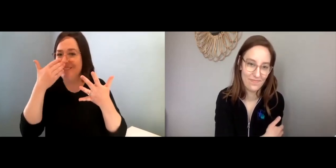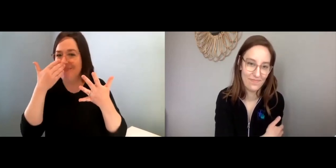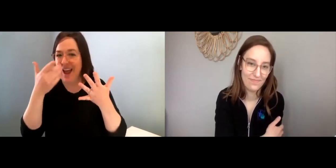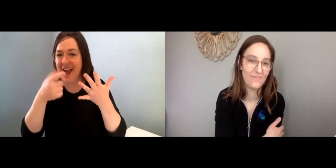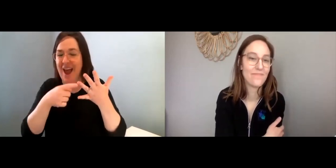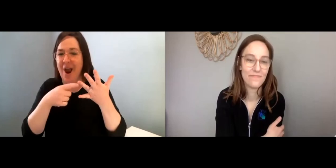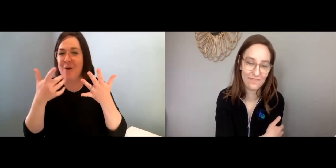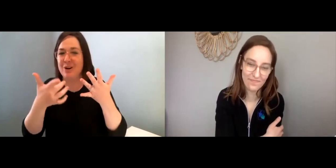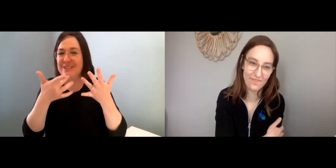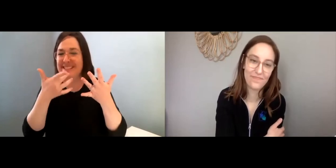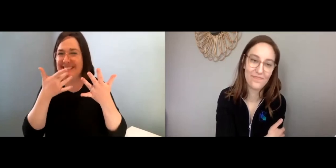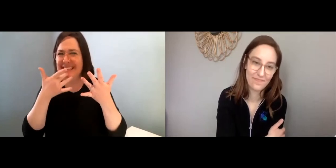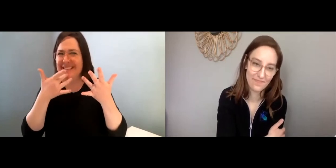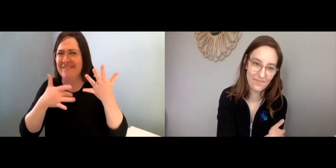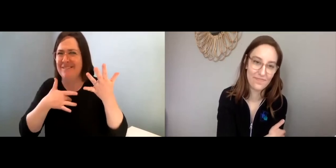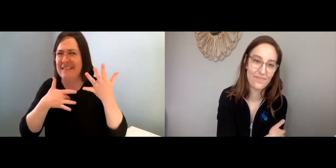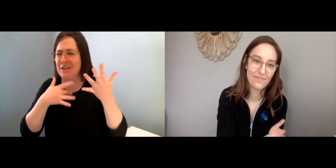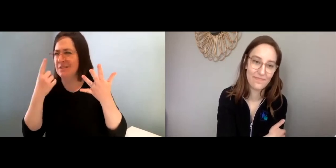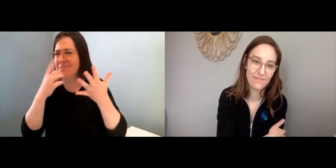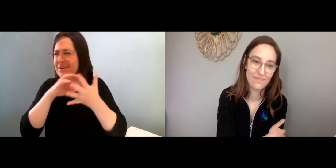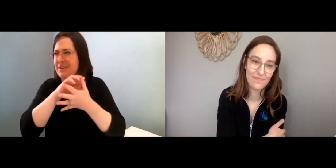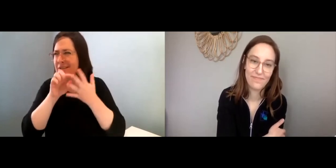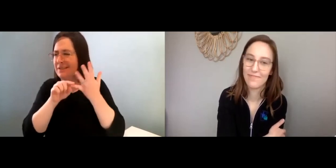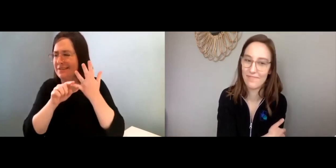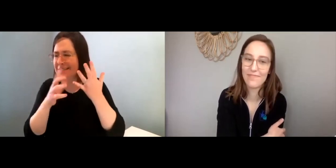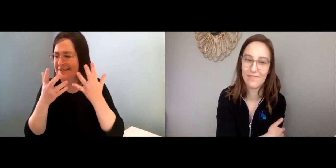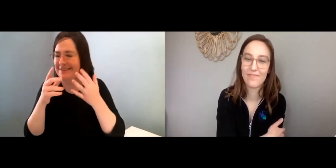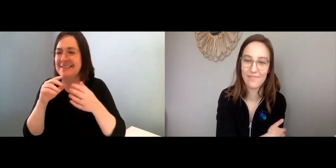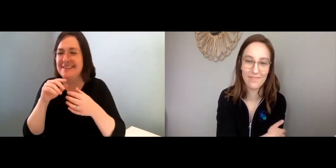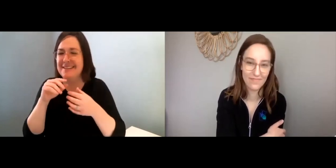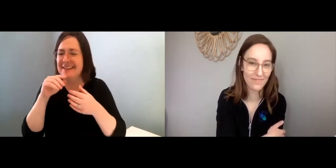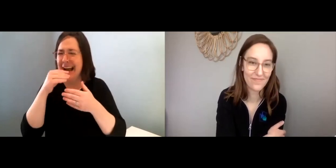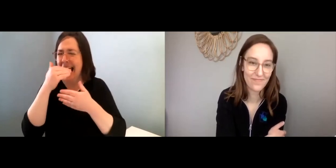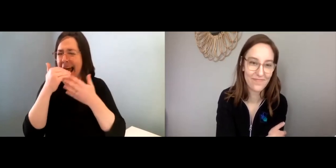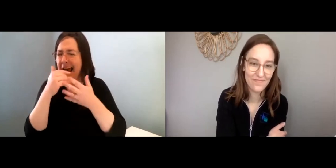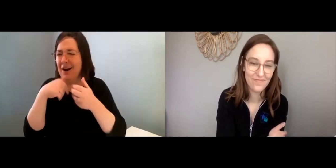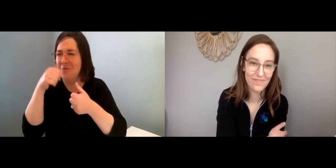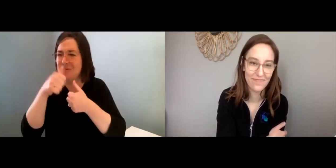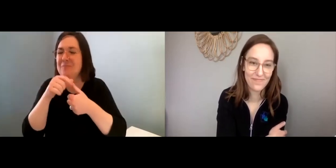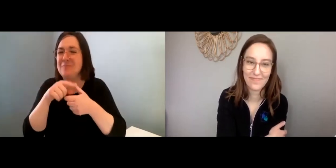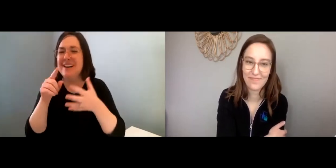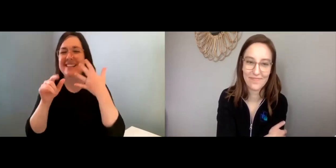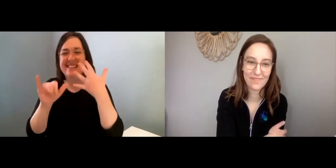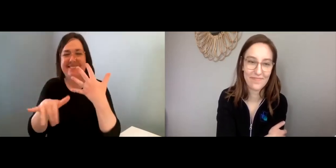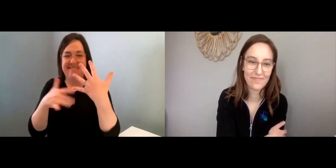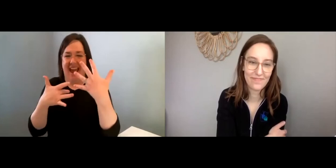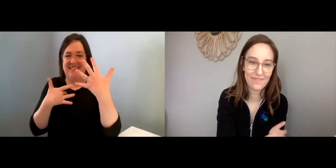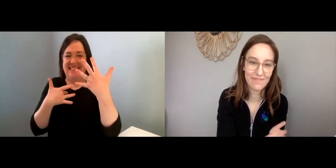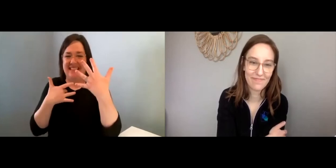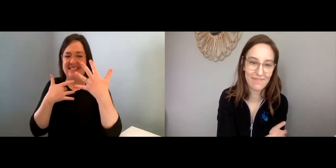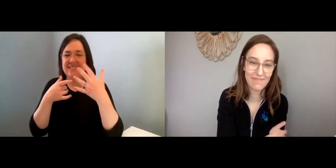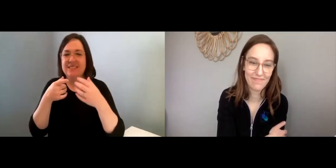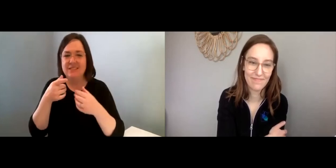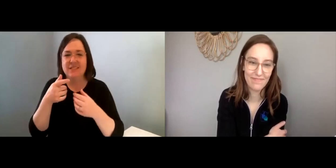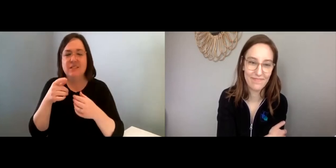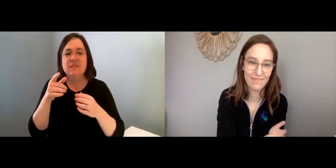what can you smell, what can you taste, and then, feel, I guess? I’m trying to remember—yeah those are the five senses.